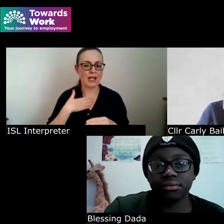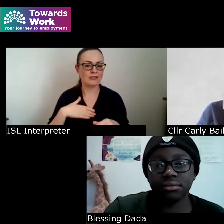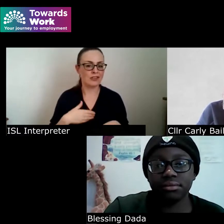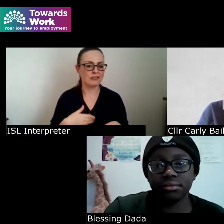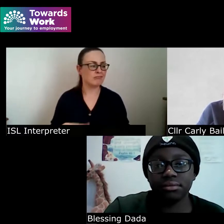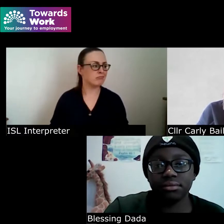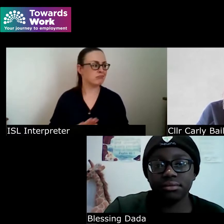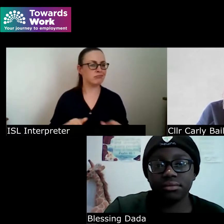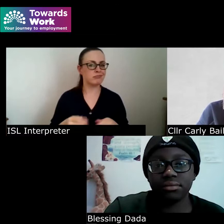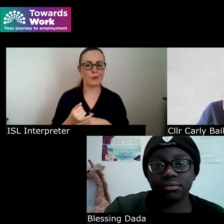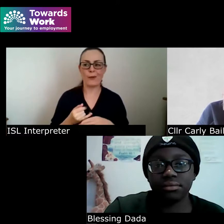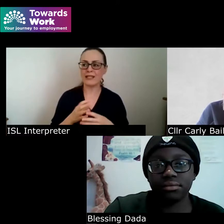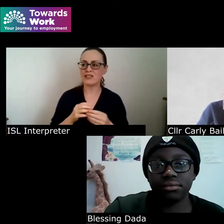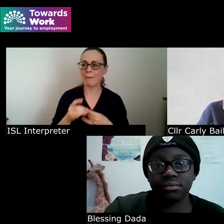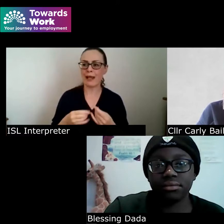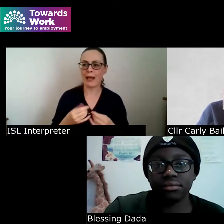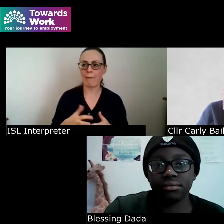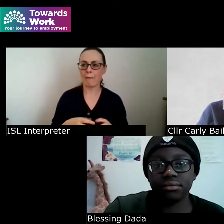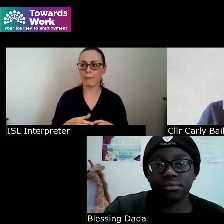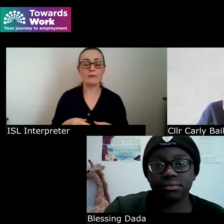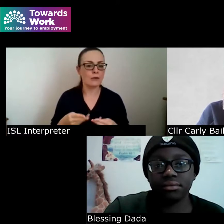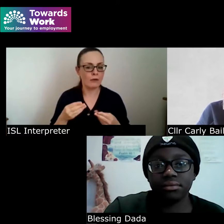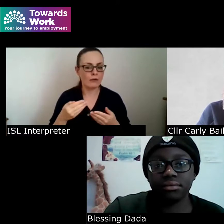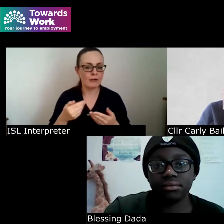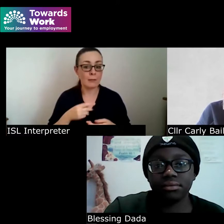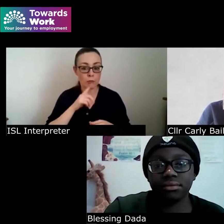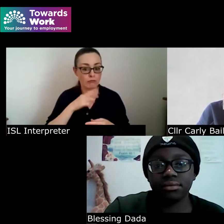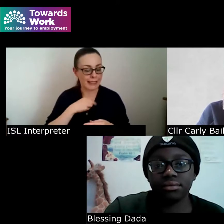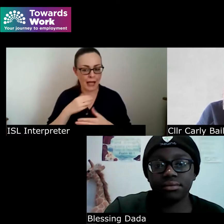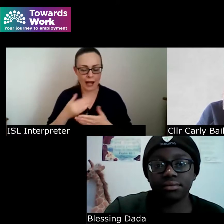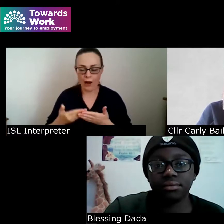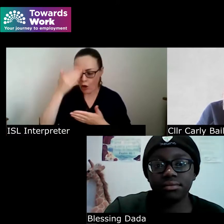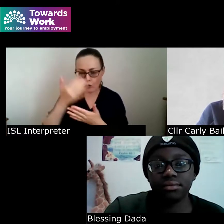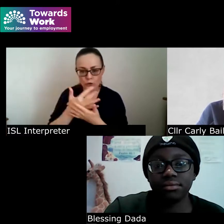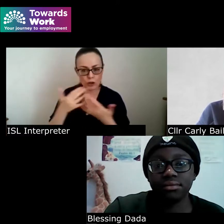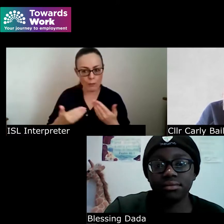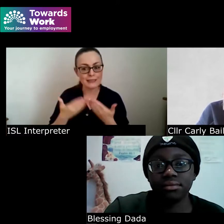something to happen learned so much from it and thankfully now it's developed into something where